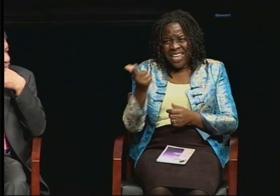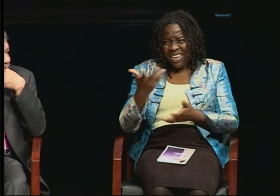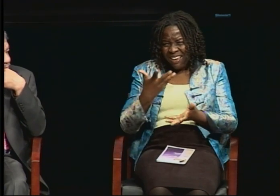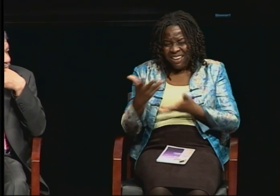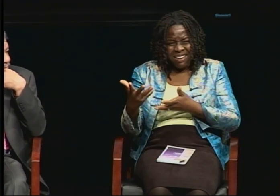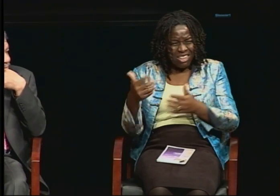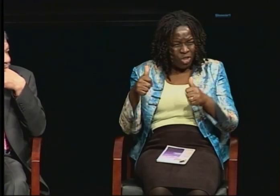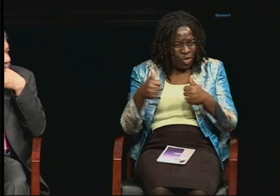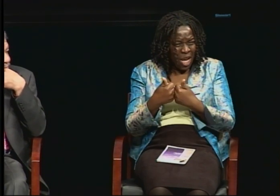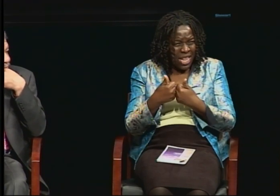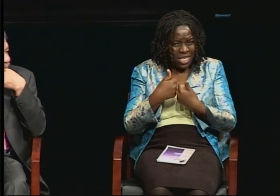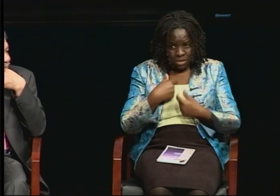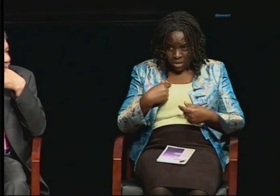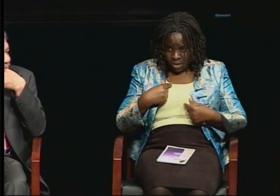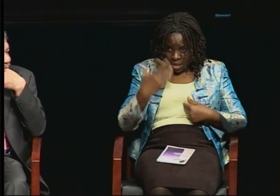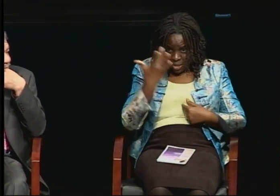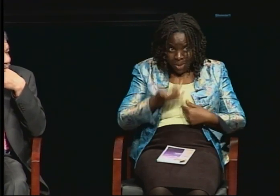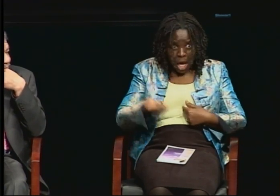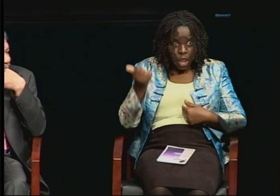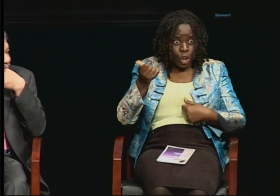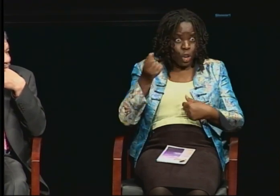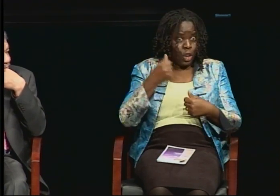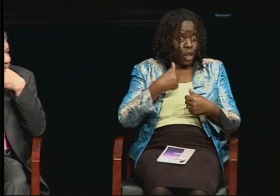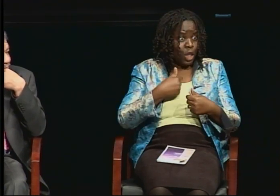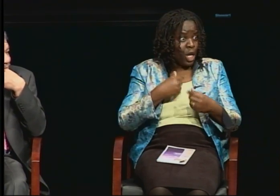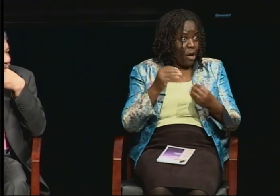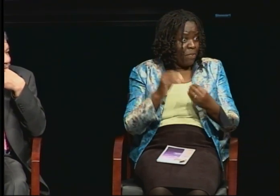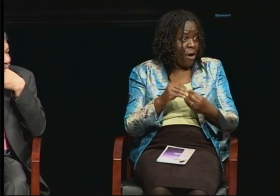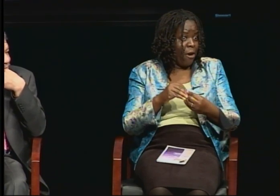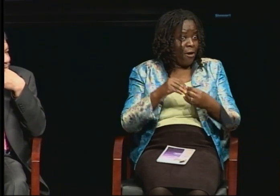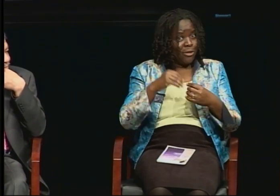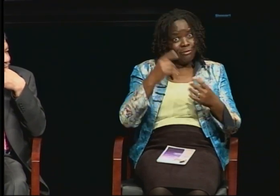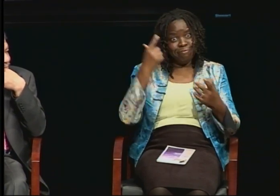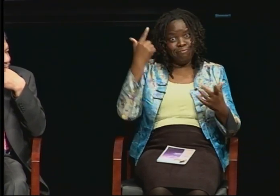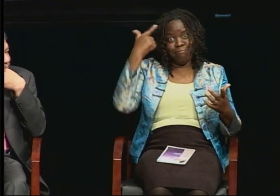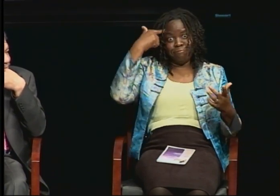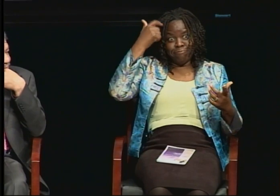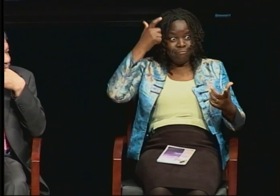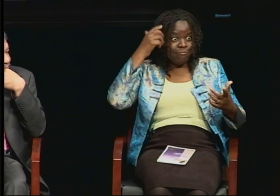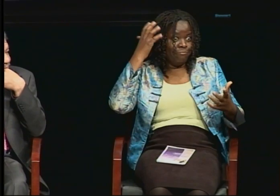Do I think that I'm more intelligent than them? Of course not. I don't believe that.